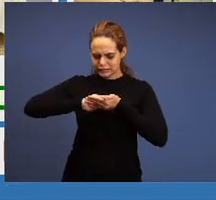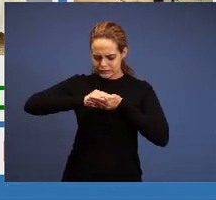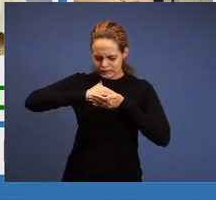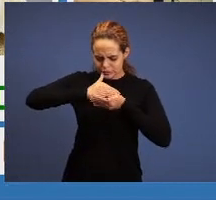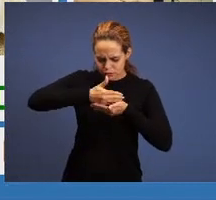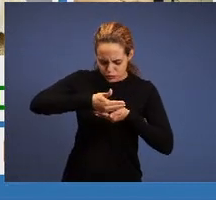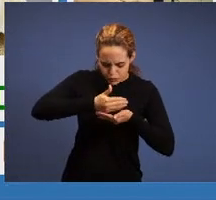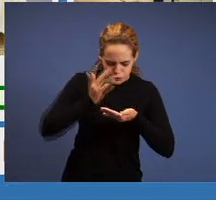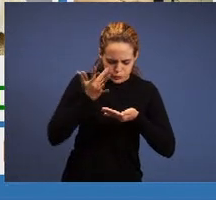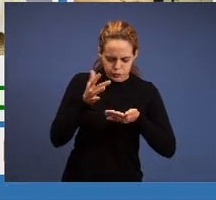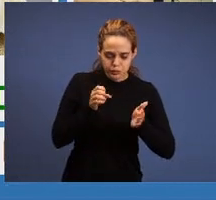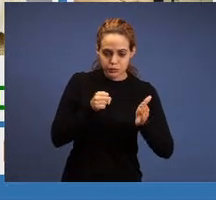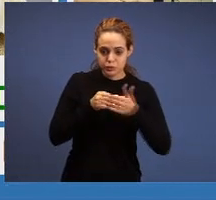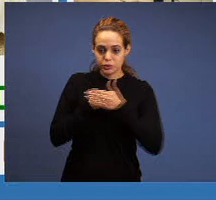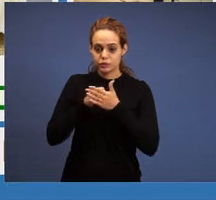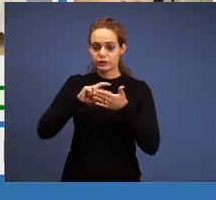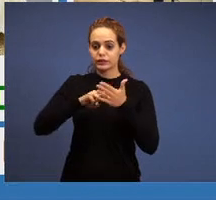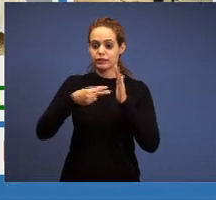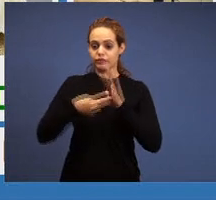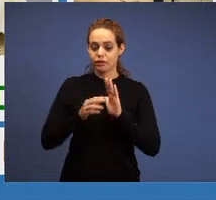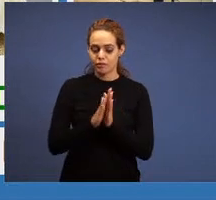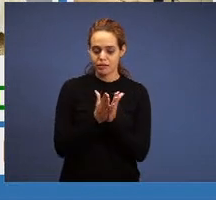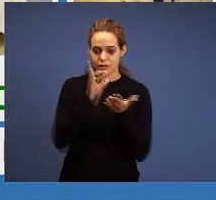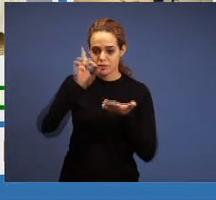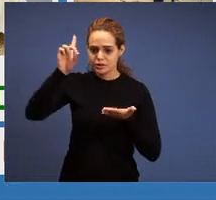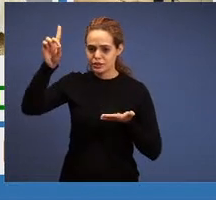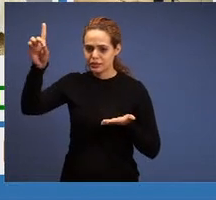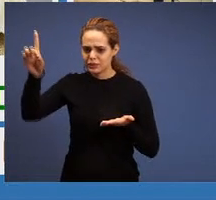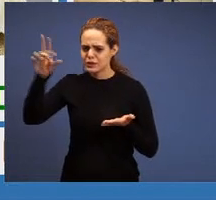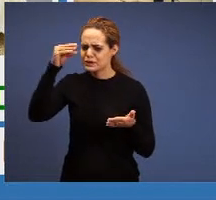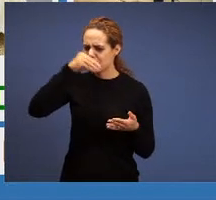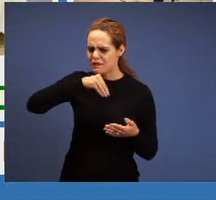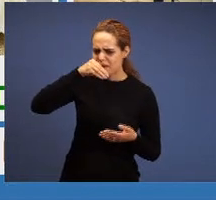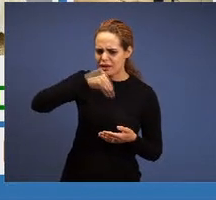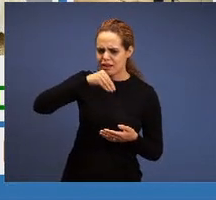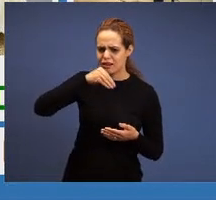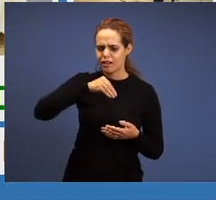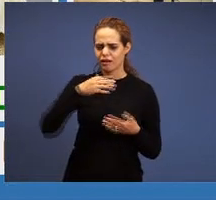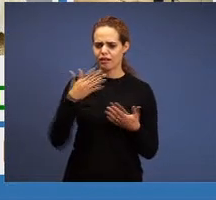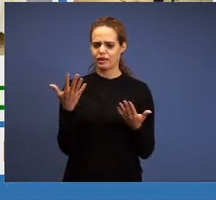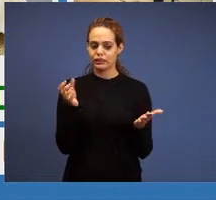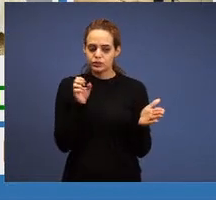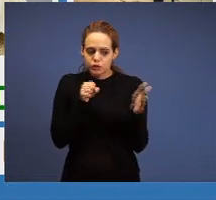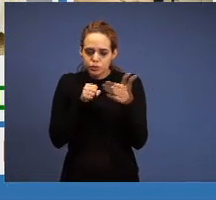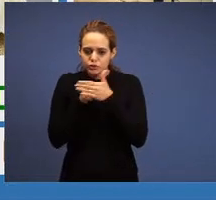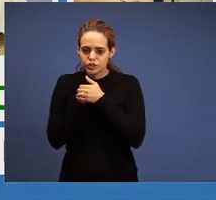was the word that was dead, what gives life, they buried the Father, the word, it was buried,